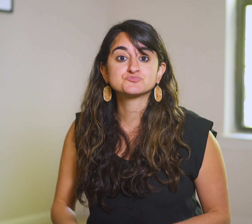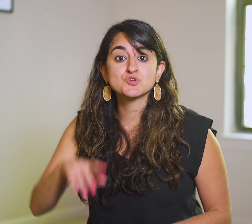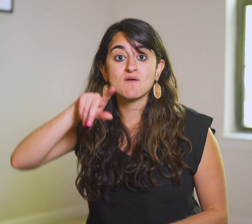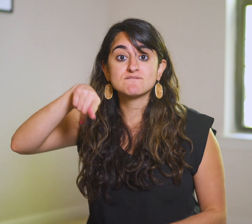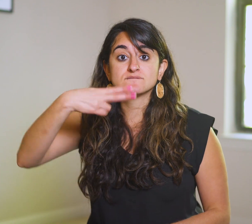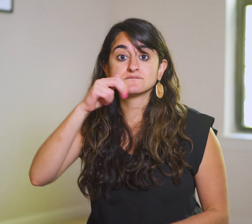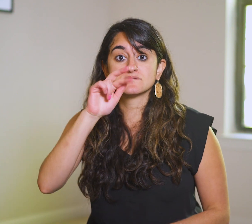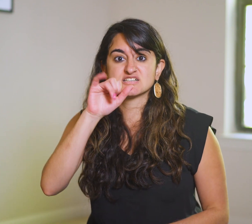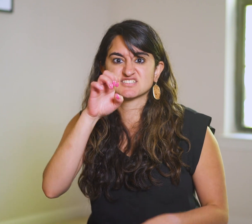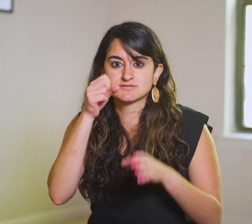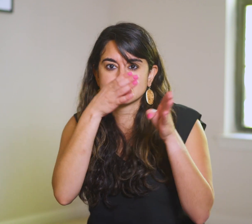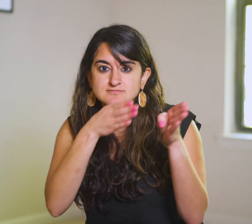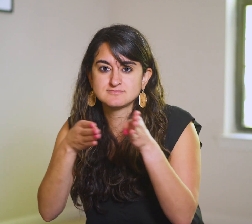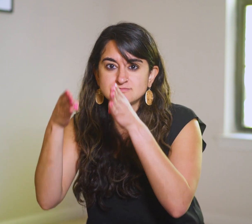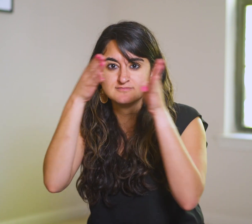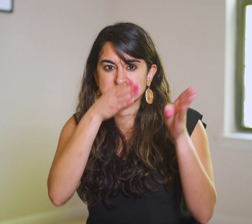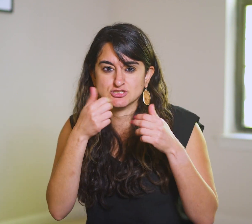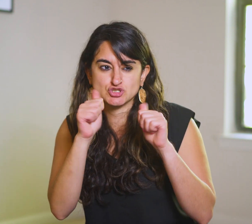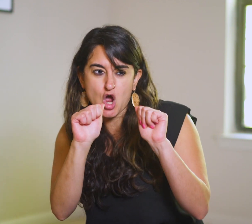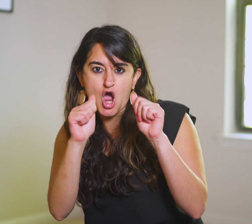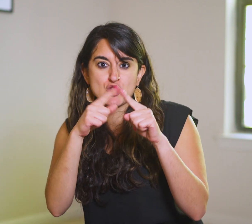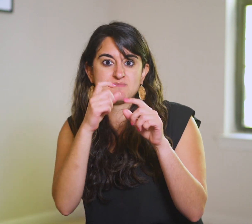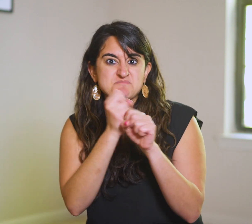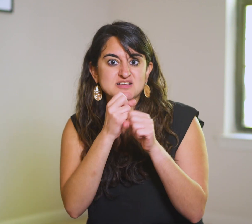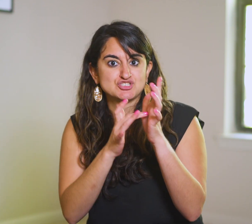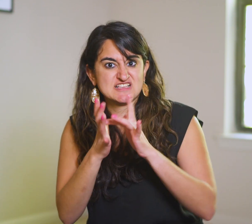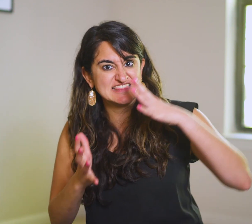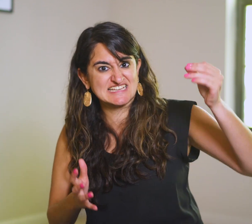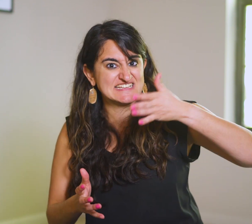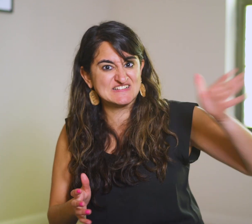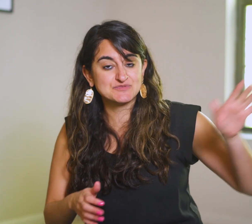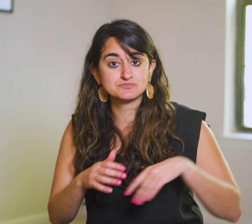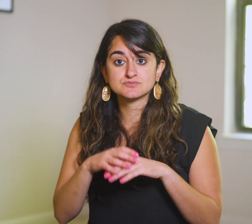The Pharisees conspire against Him so He leaves.